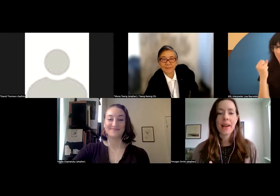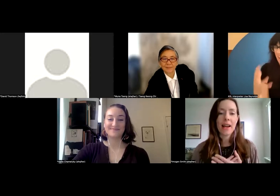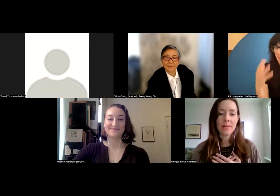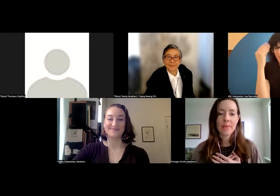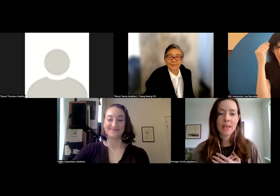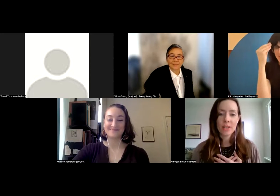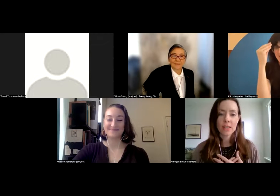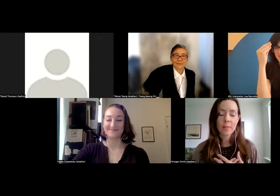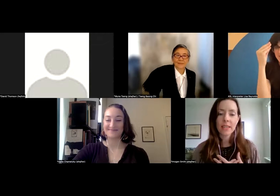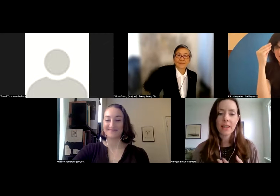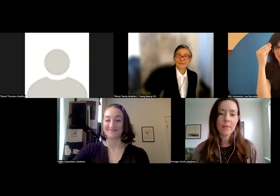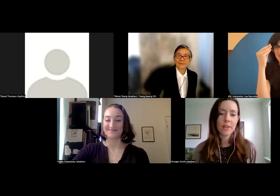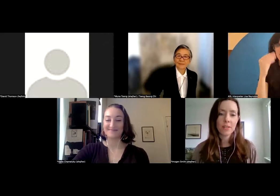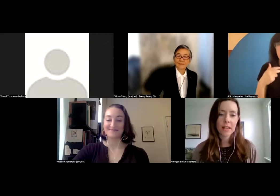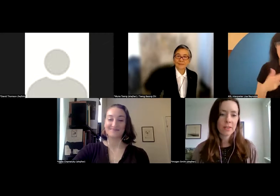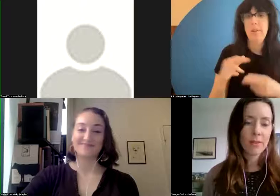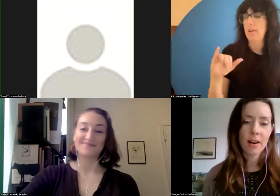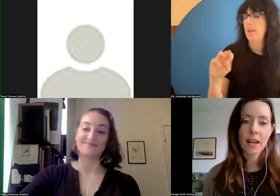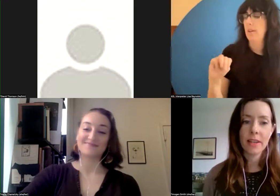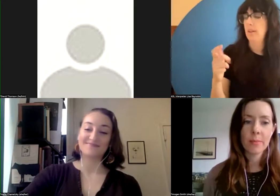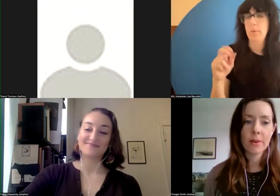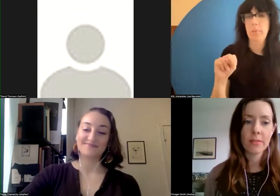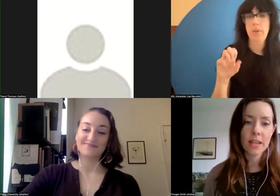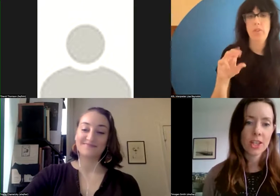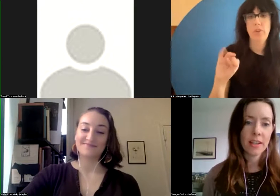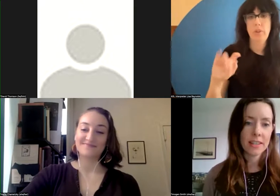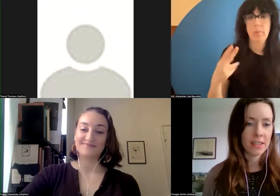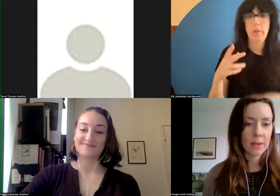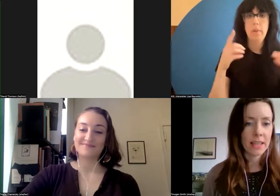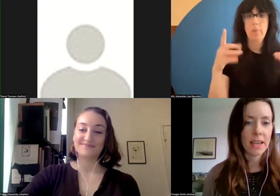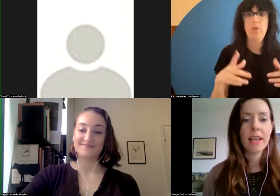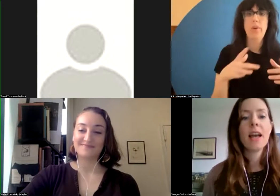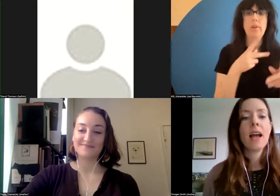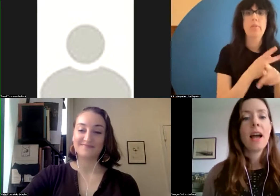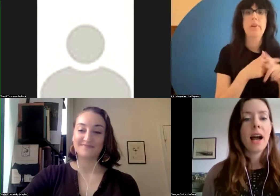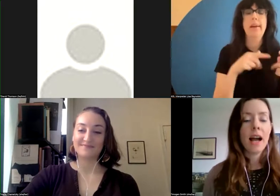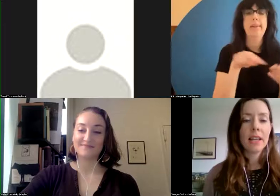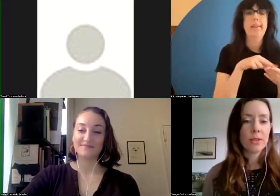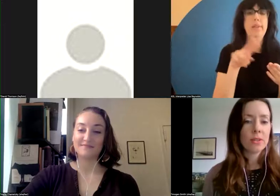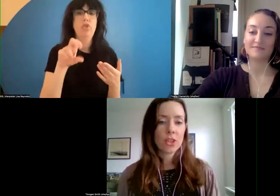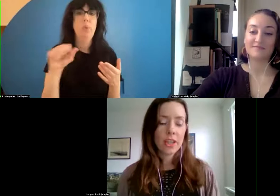. >> Imogen Smith: O : I am Imogen